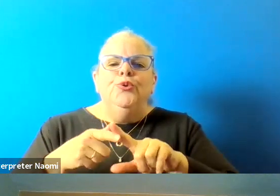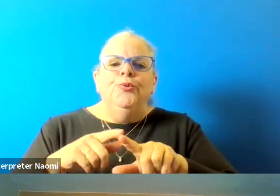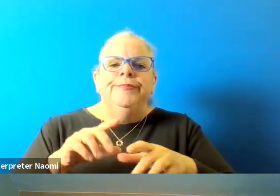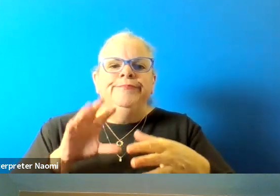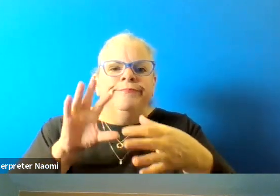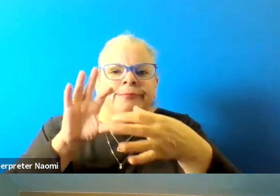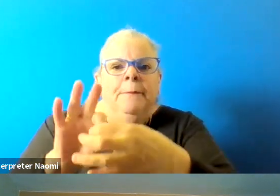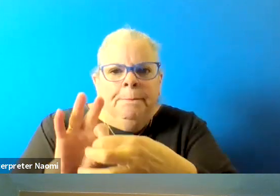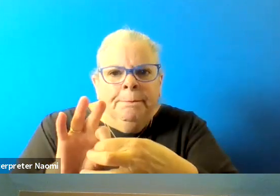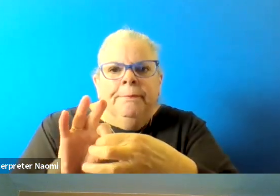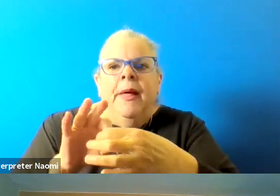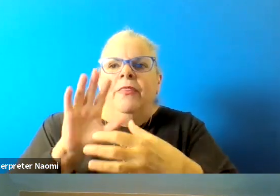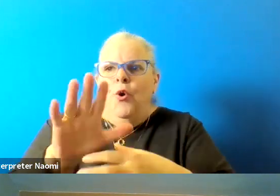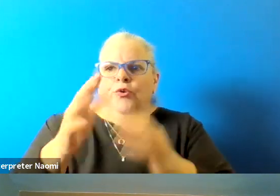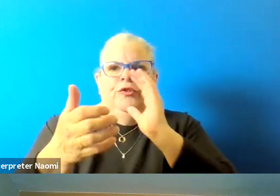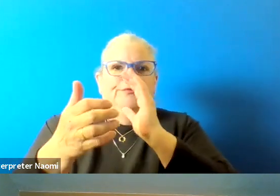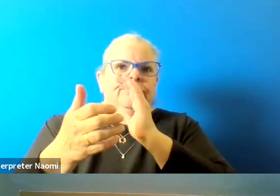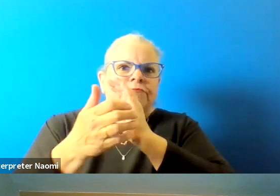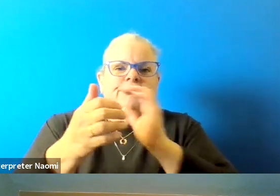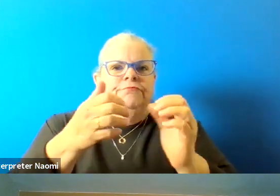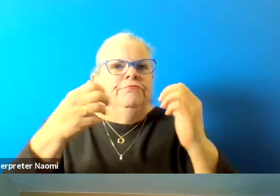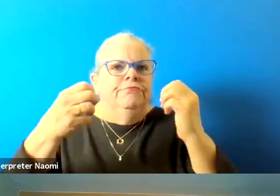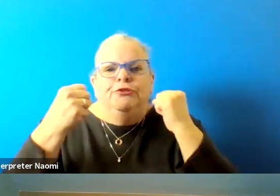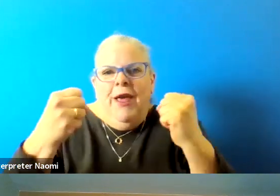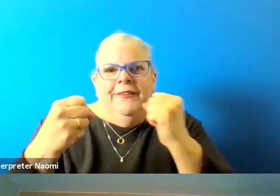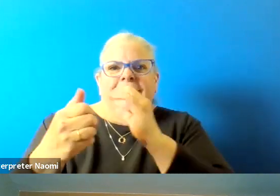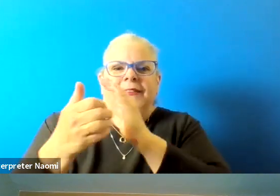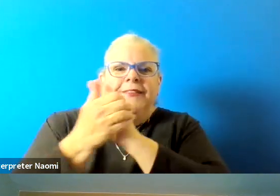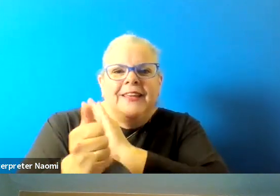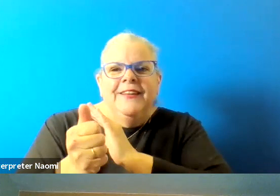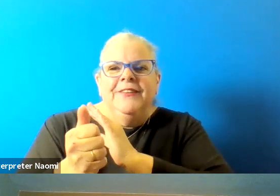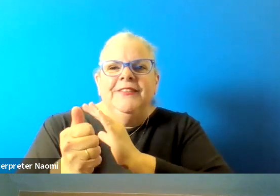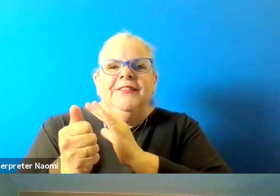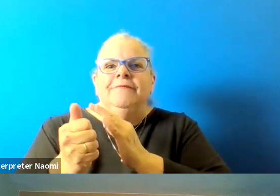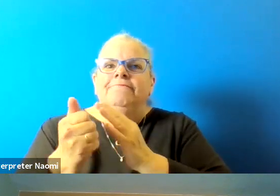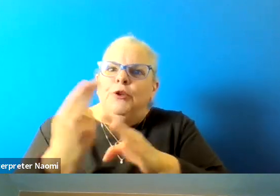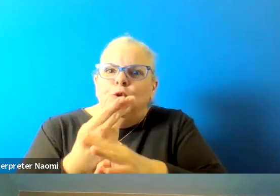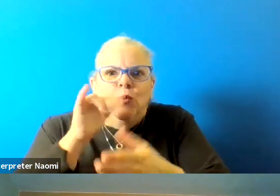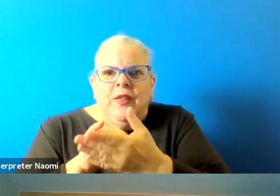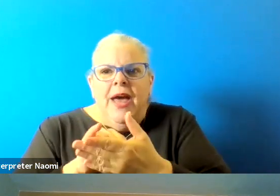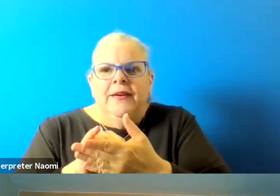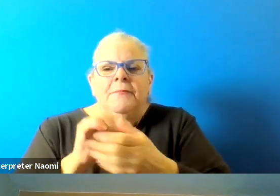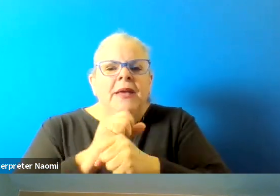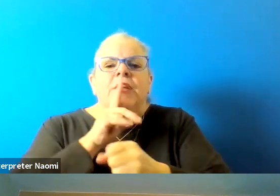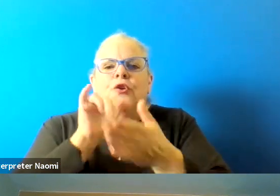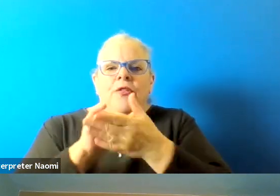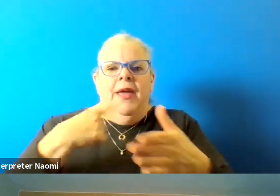and leverage it. And one of the ways we do that is by ensuring that our community, our city,